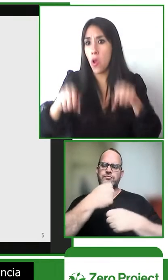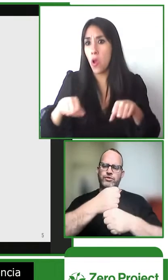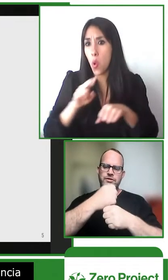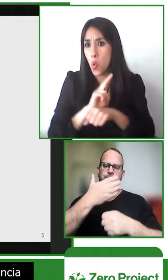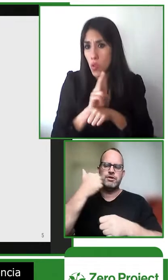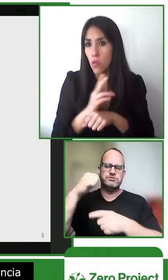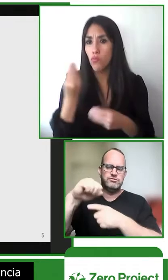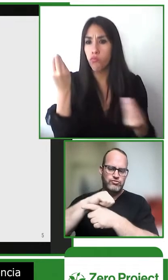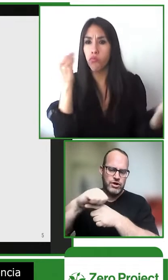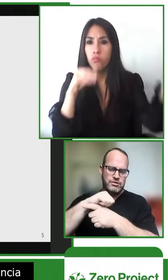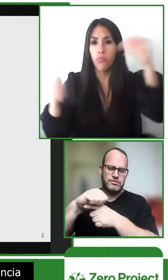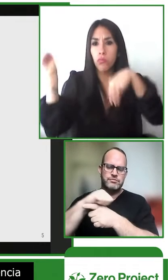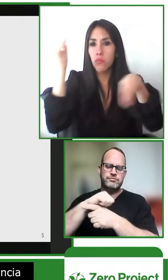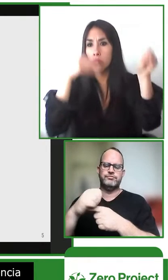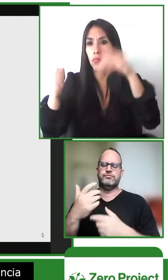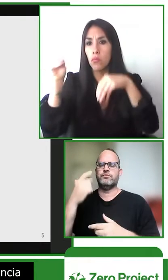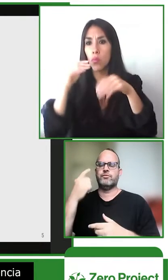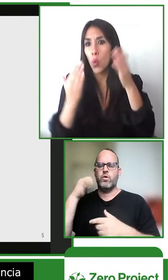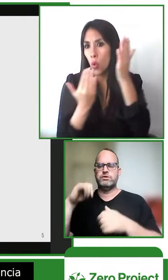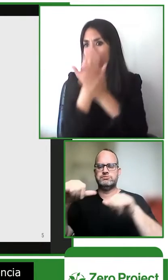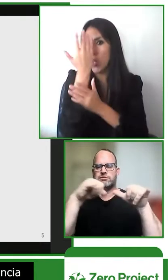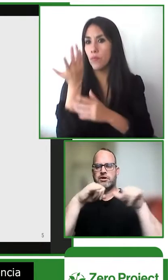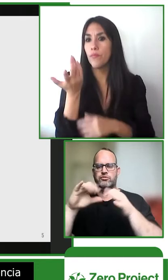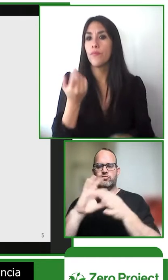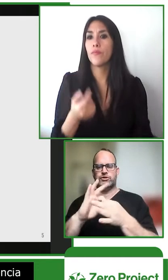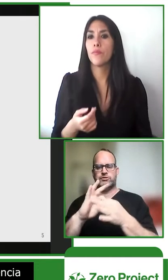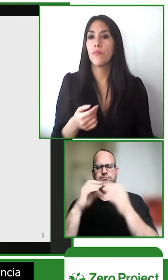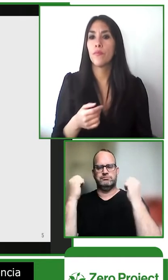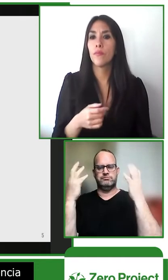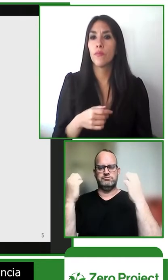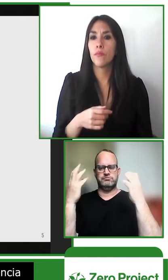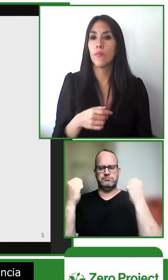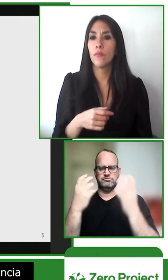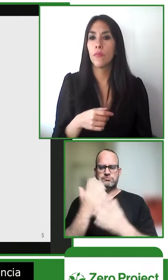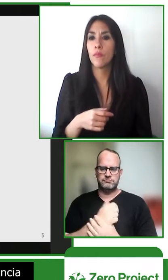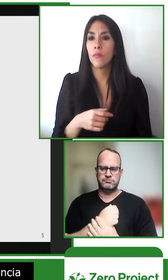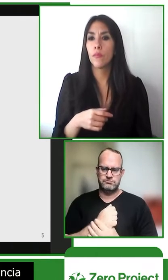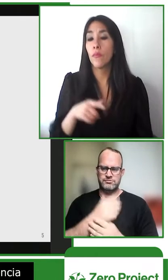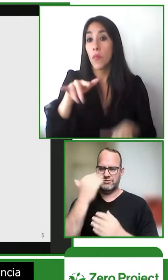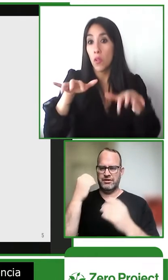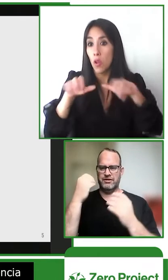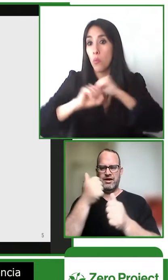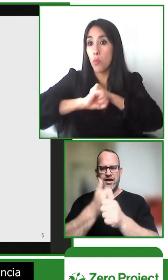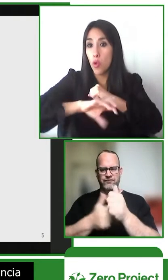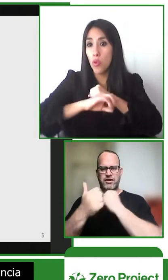identify and create best practices in gold standards related to the story